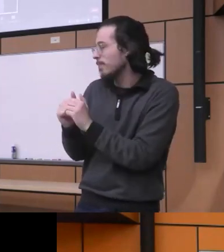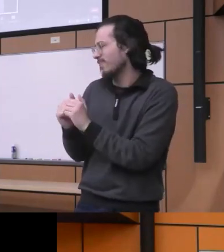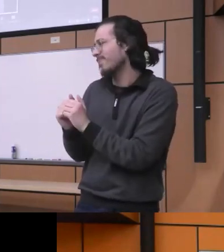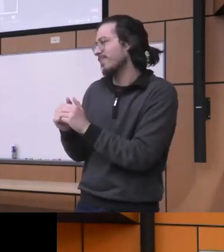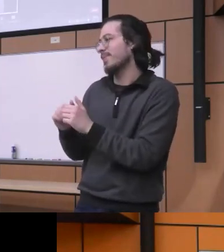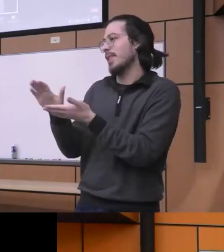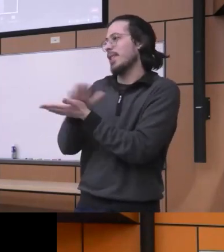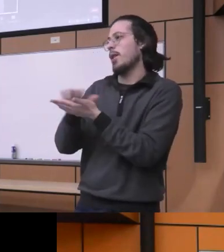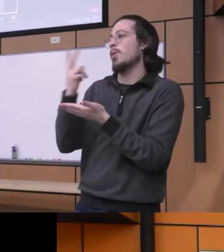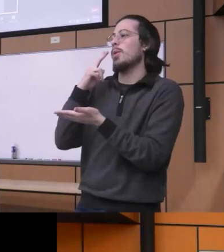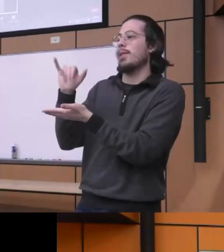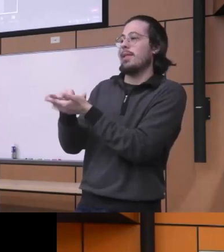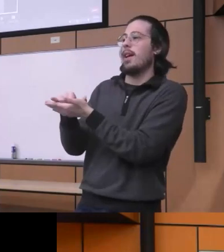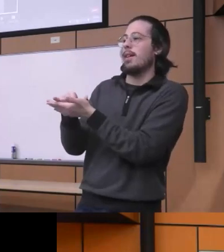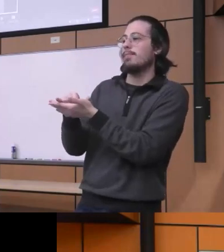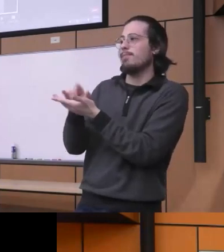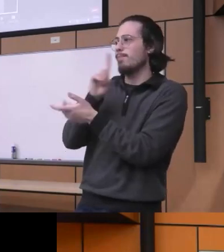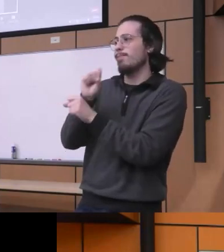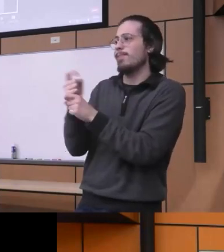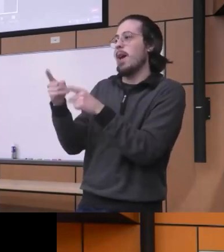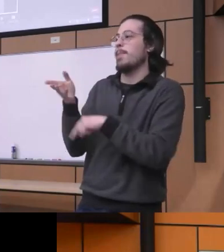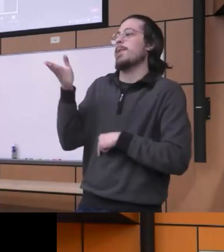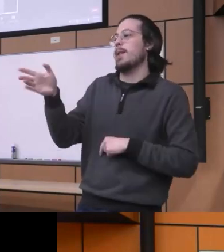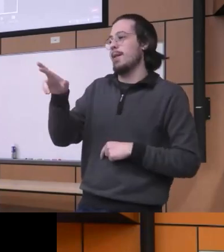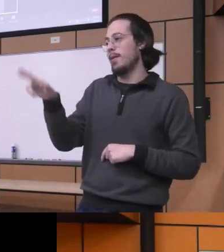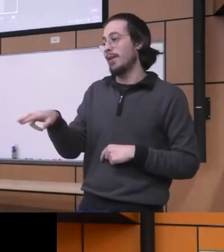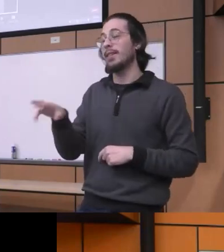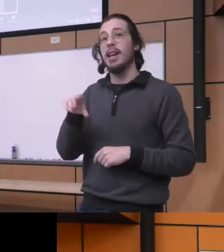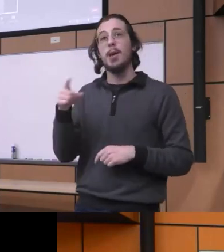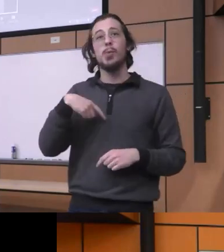see that that is really happening there you know I mean we we need more of these programs